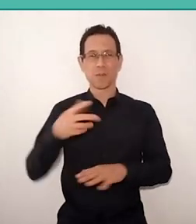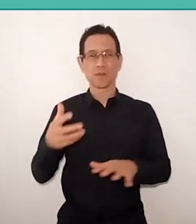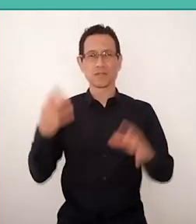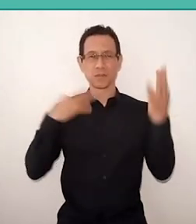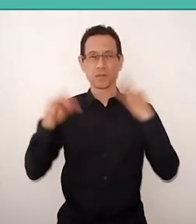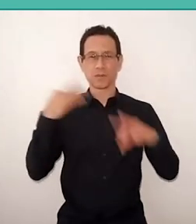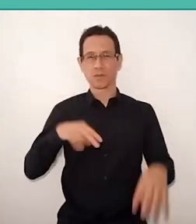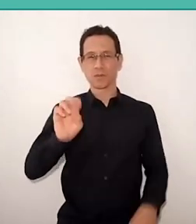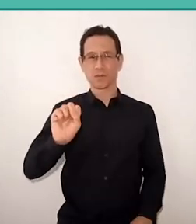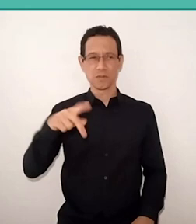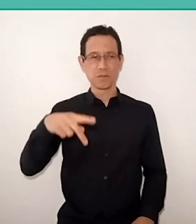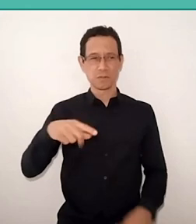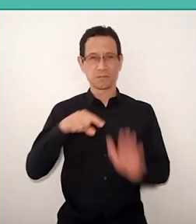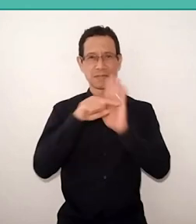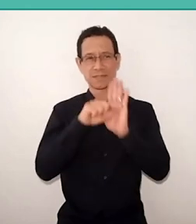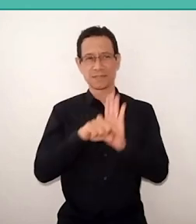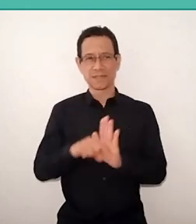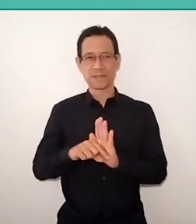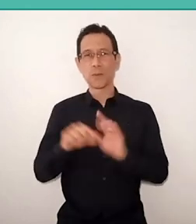researching the contribution of community libraries